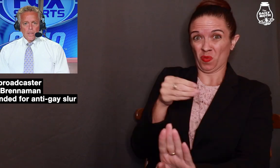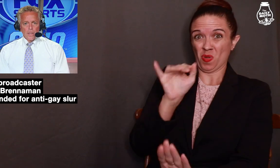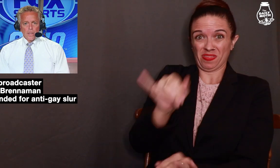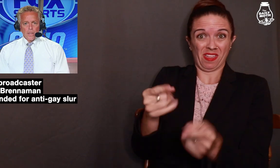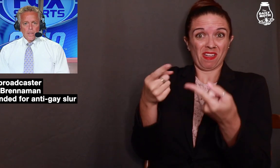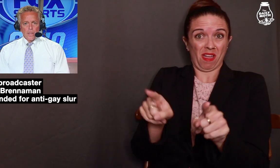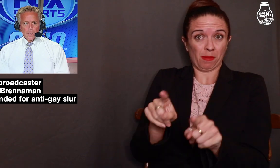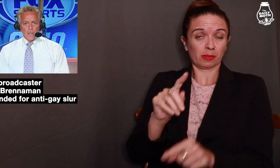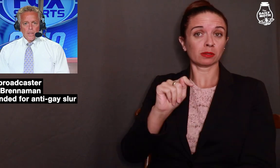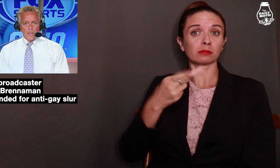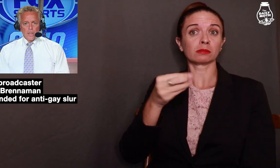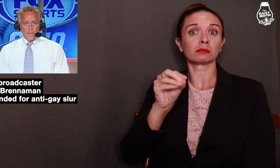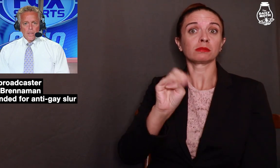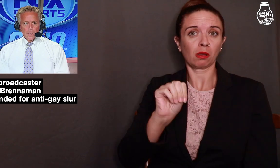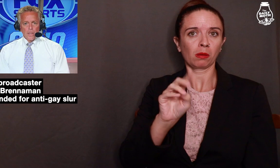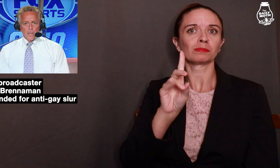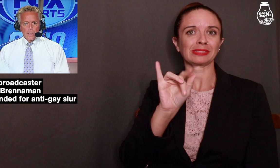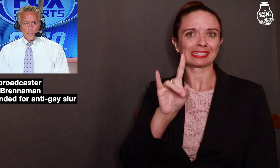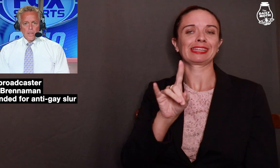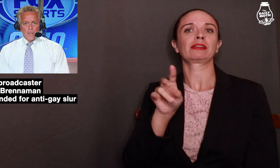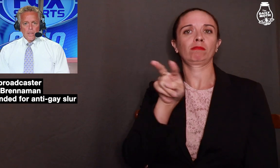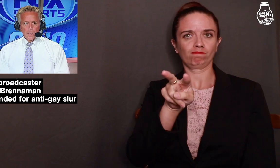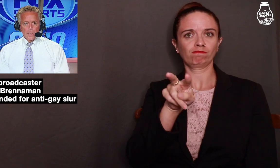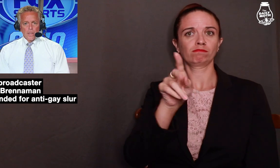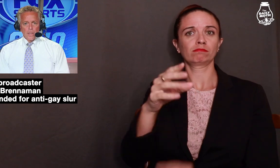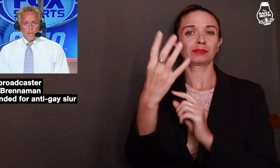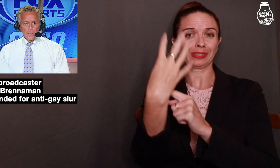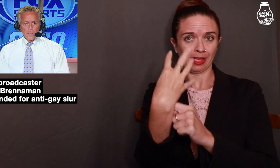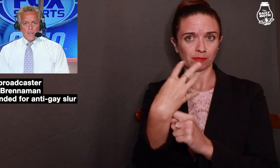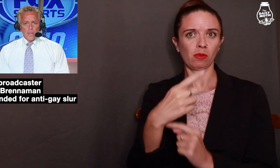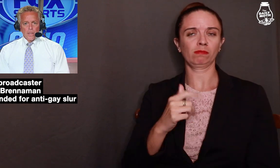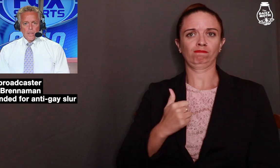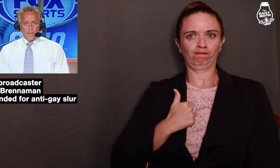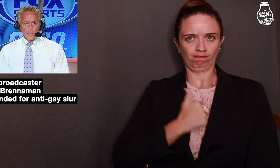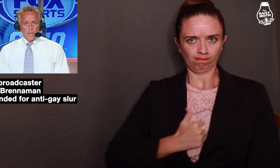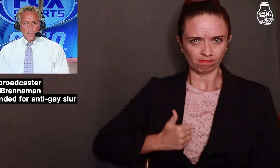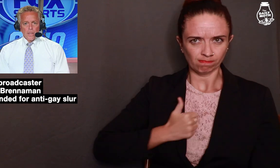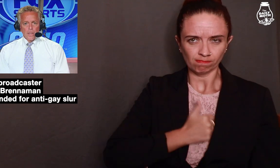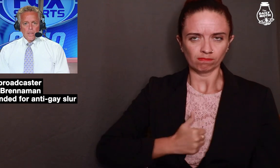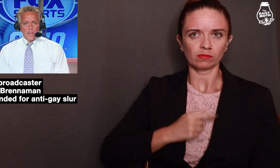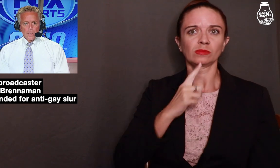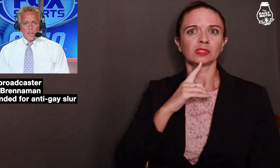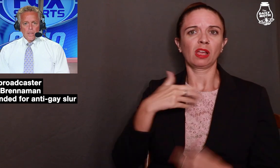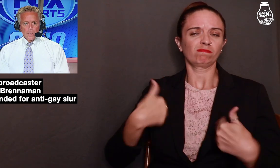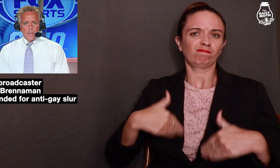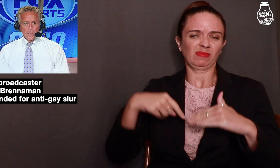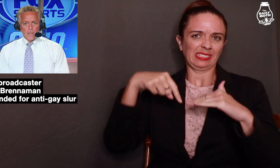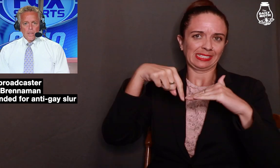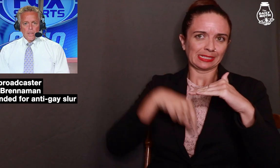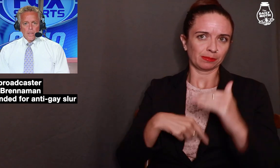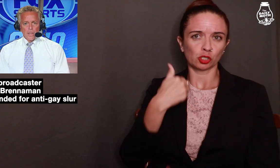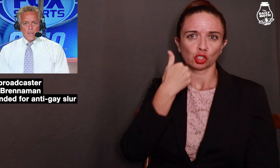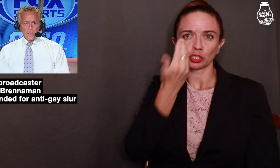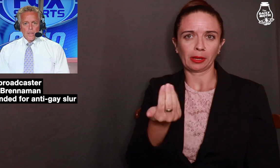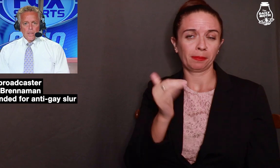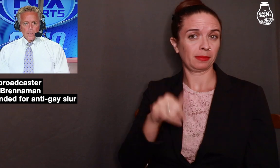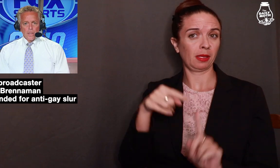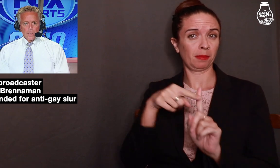Before that happened, Thom apologized directly at the camera and said that he is deeply ashamed that